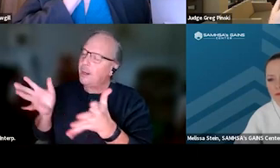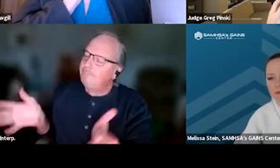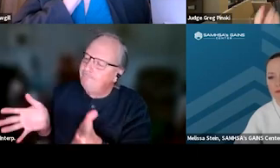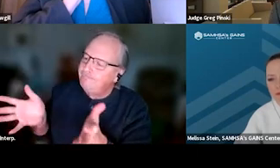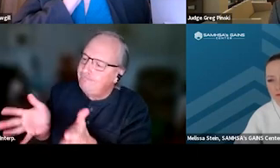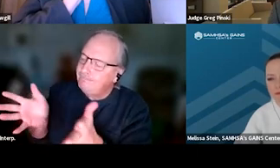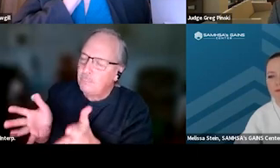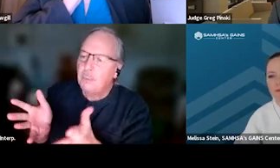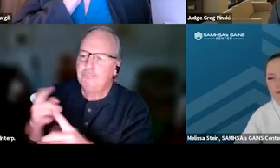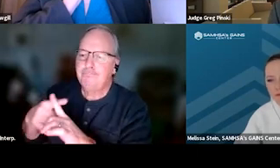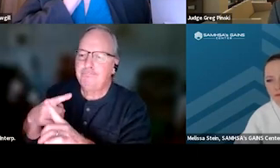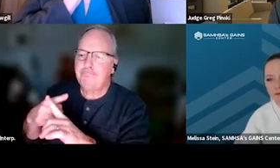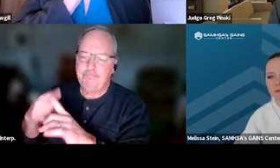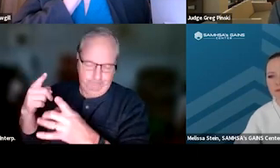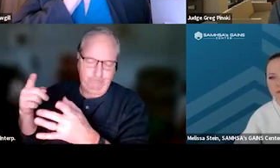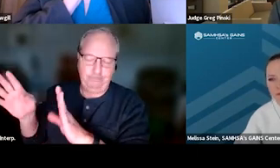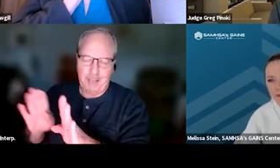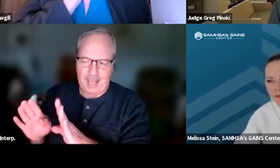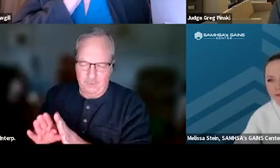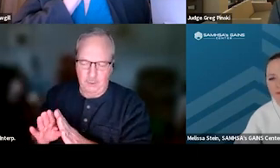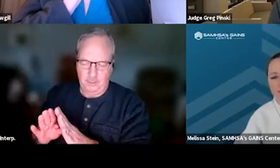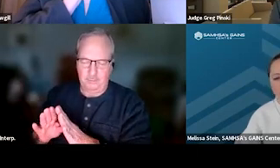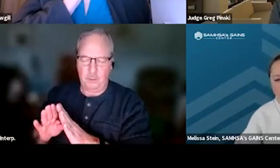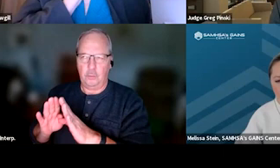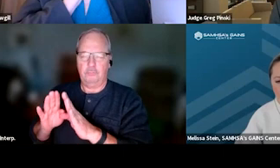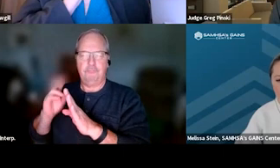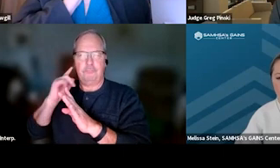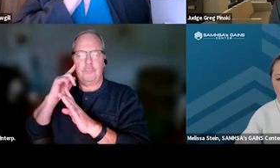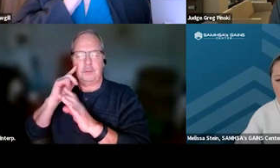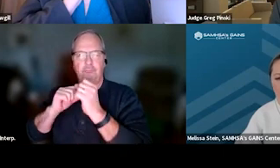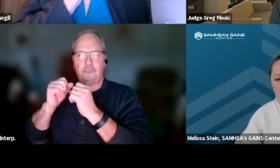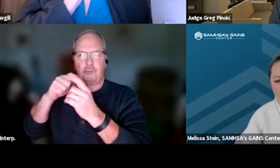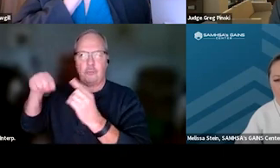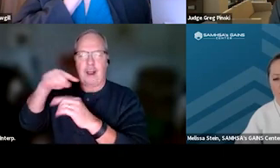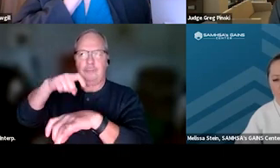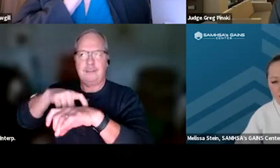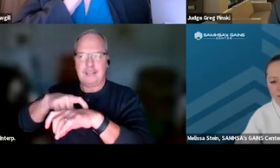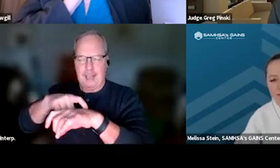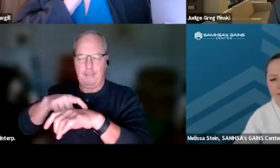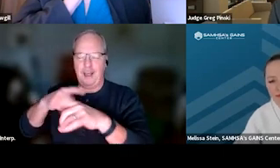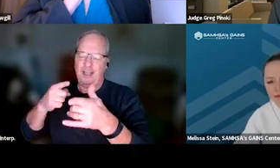So if you can structure your thinking around time, you'll be on the right track to developing these types of